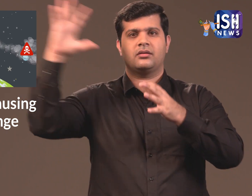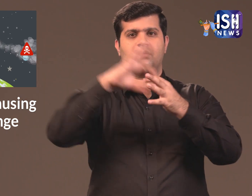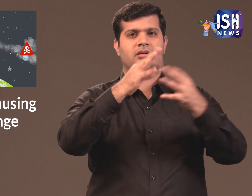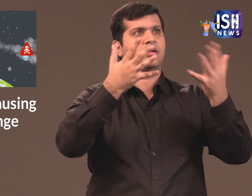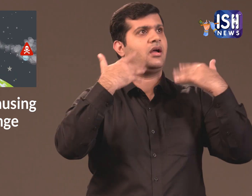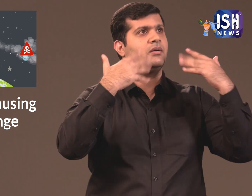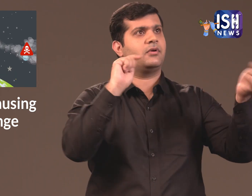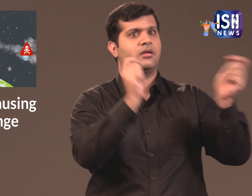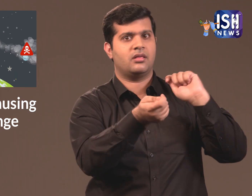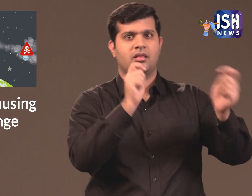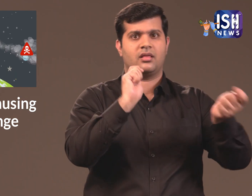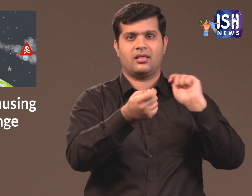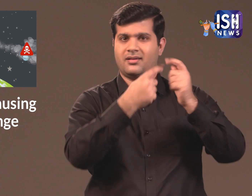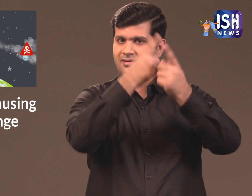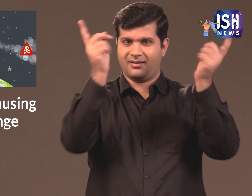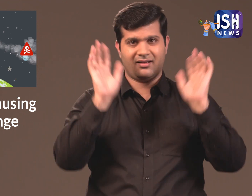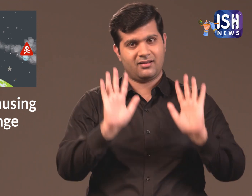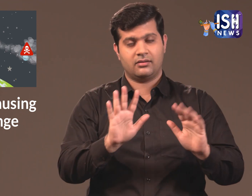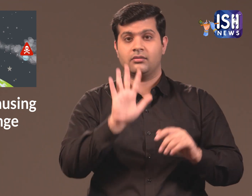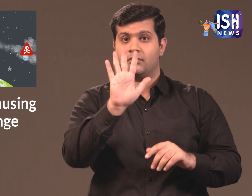This is the reason for climate change.